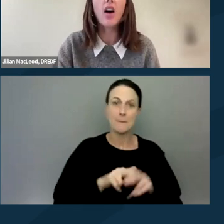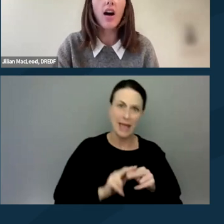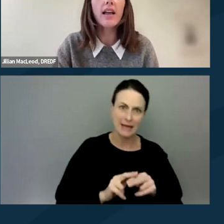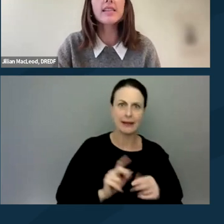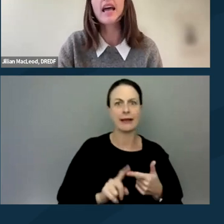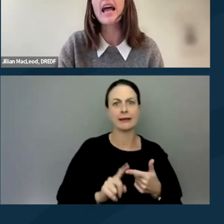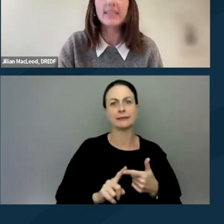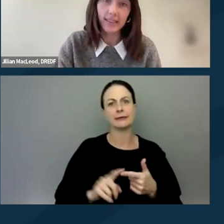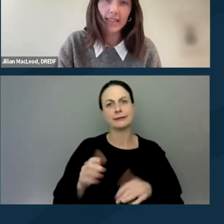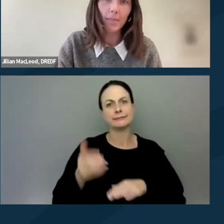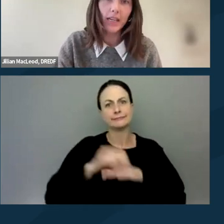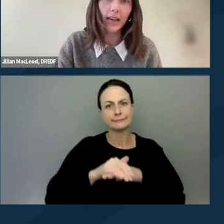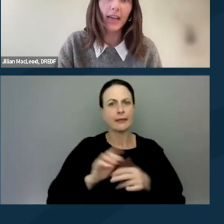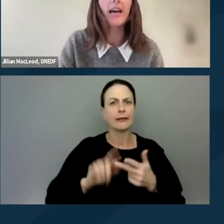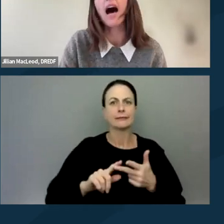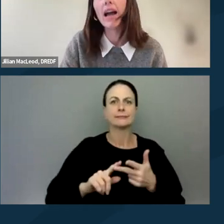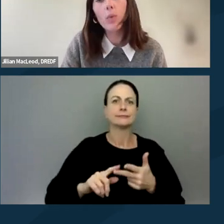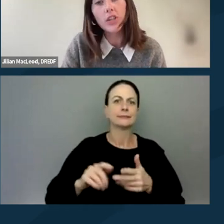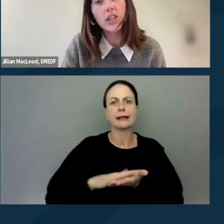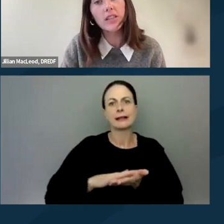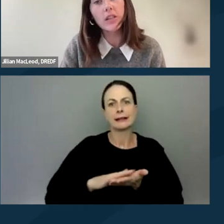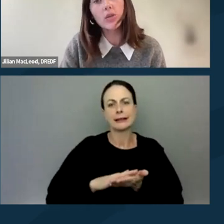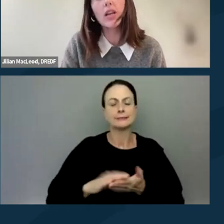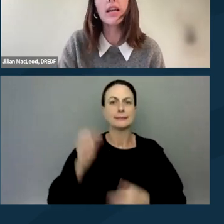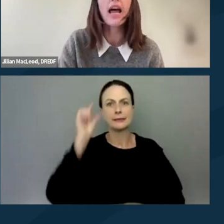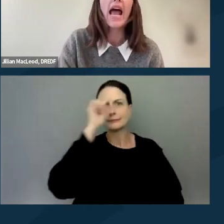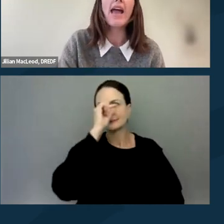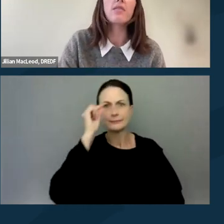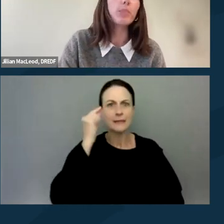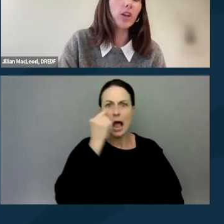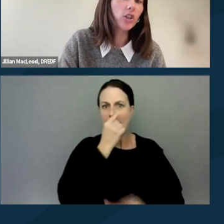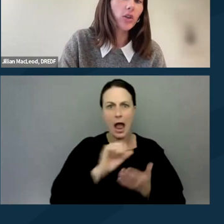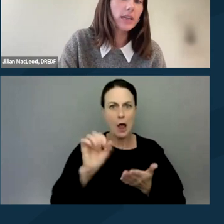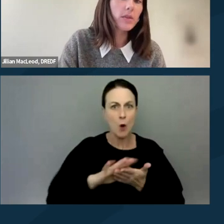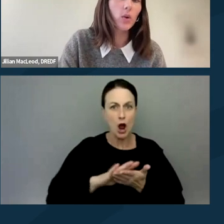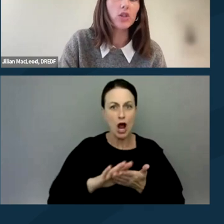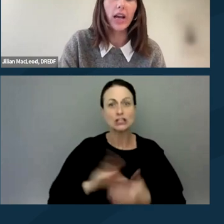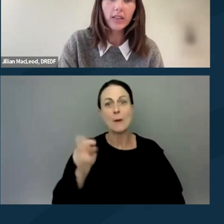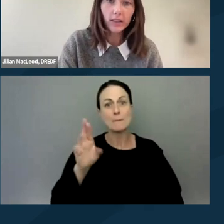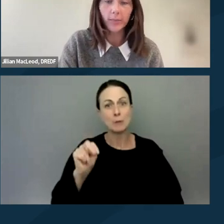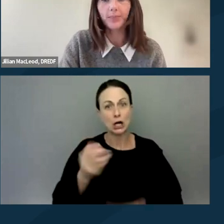gauze, antiseptic, eye washing solution, and burn creams or gels.